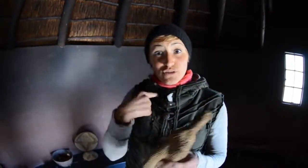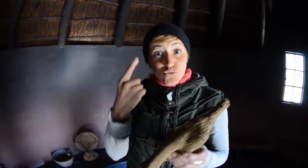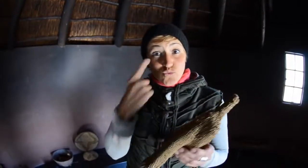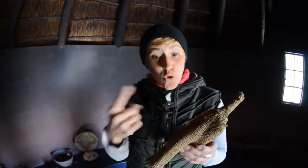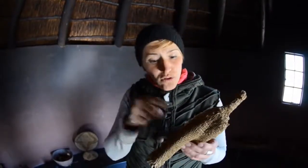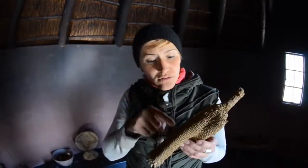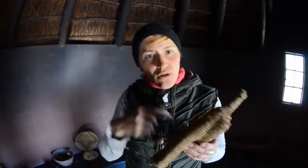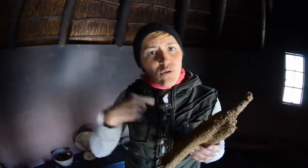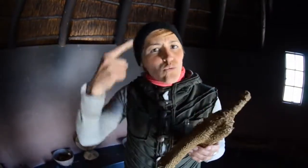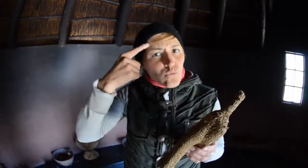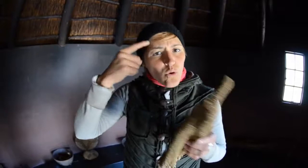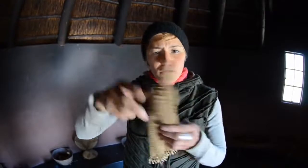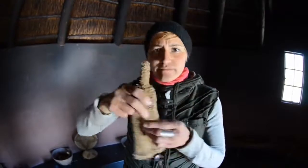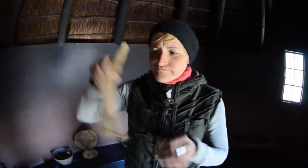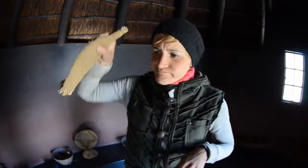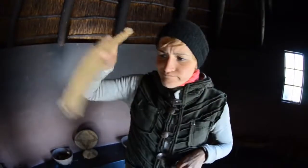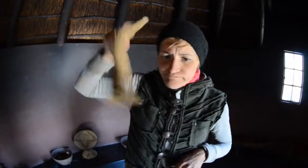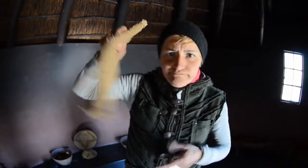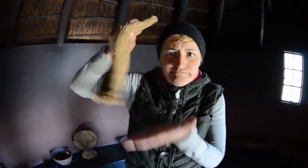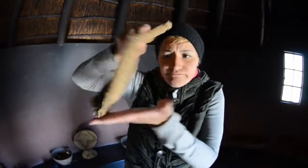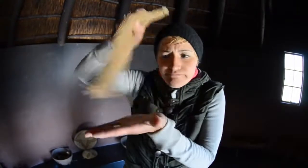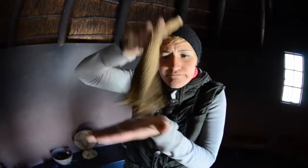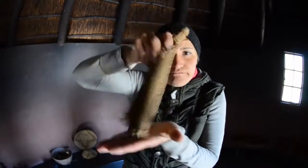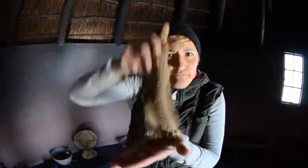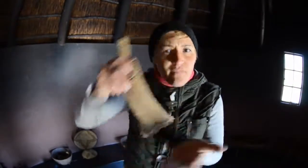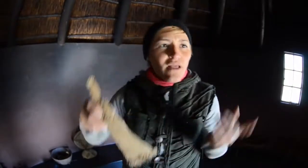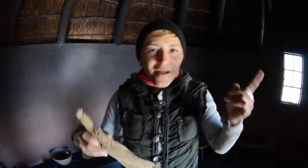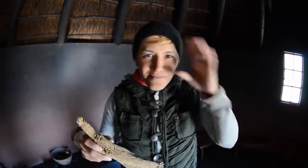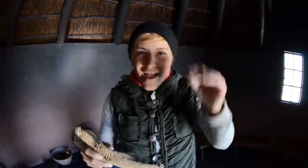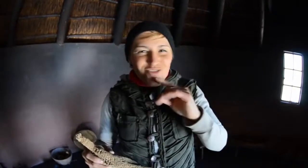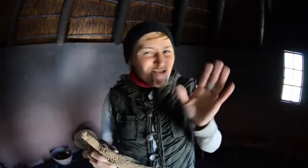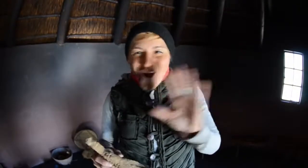At first, when I saw this, I thought it was a broom.